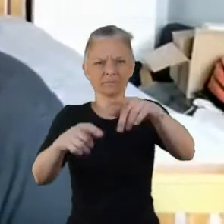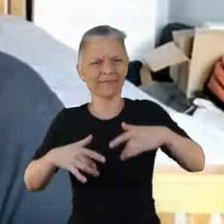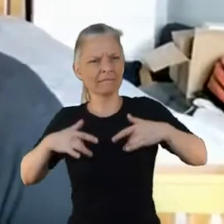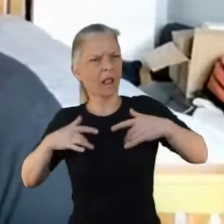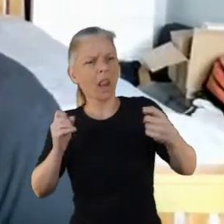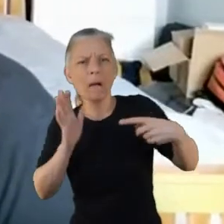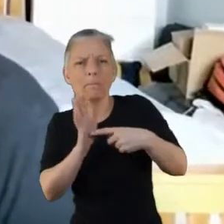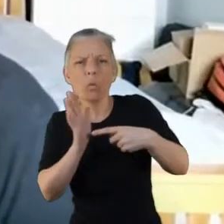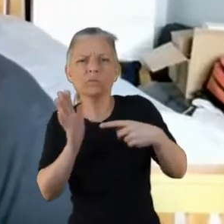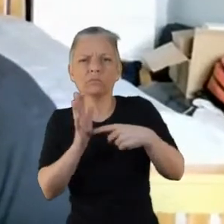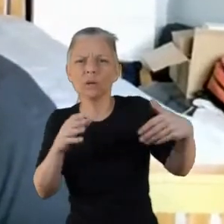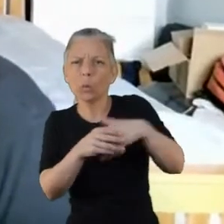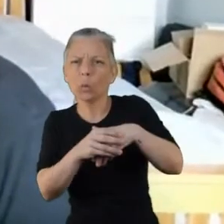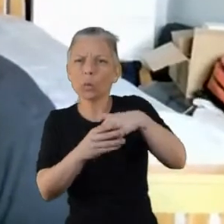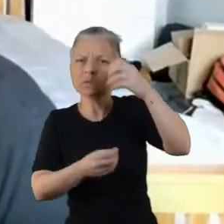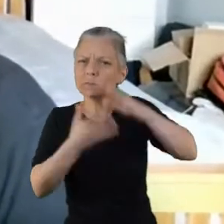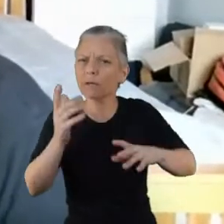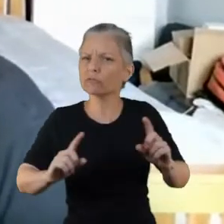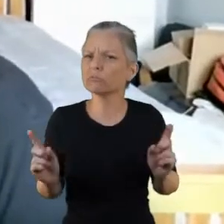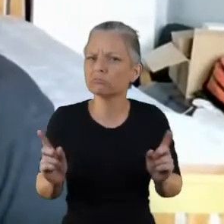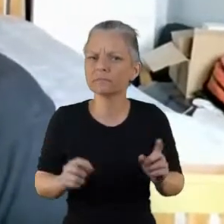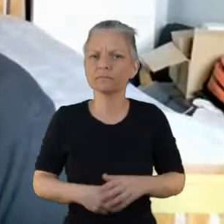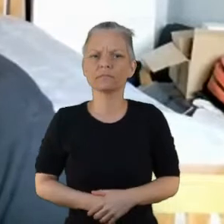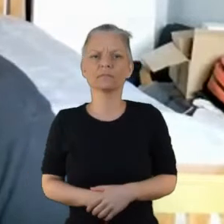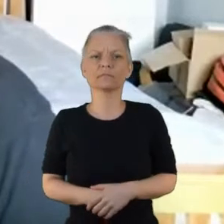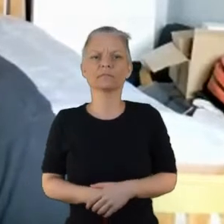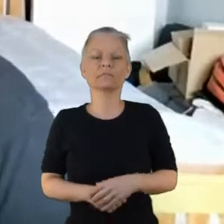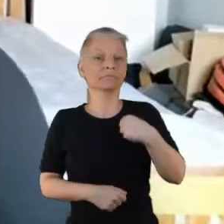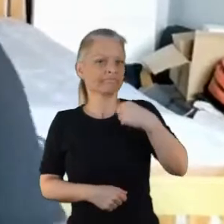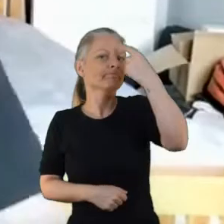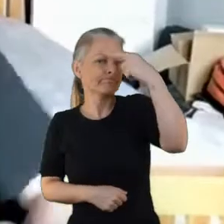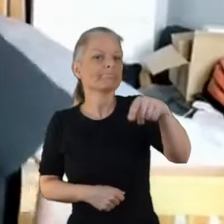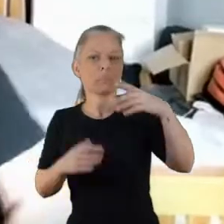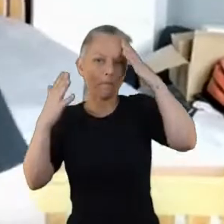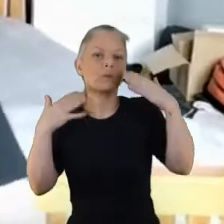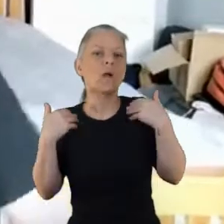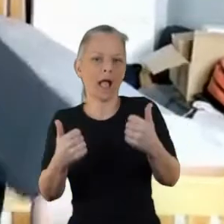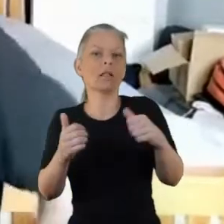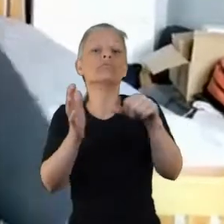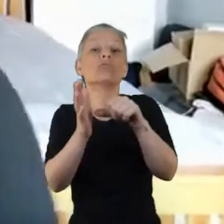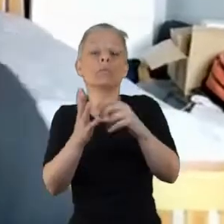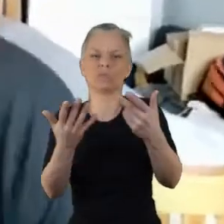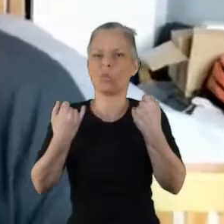be stifled a little bit because there’s trust